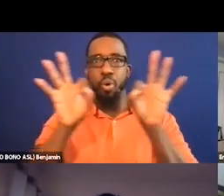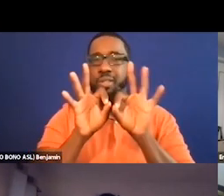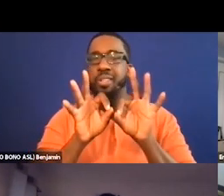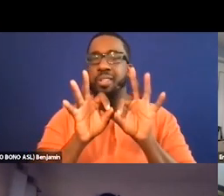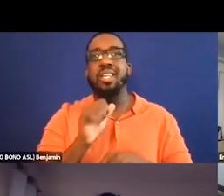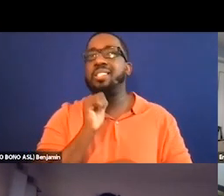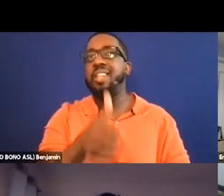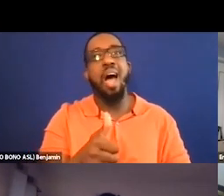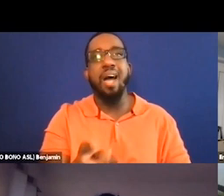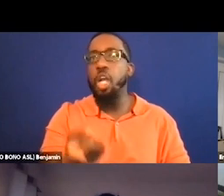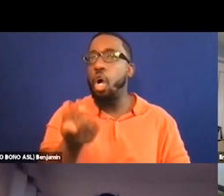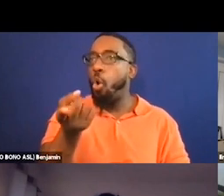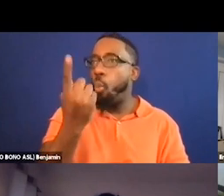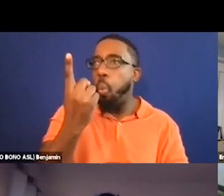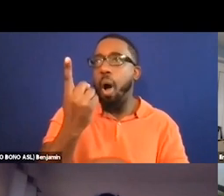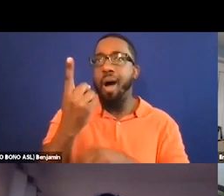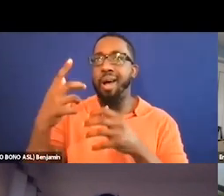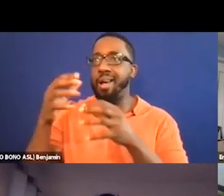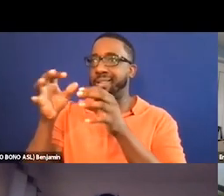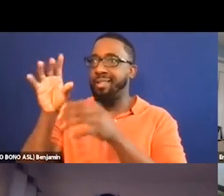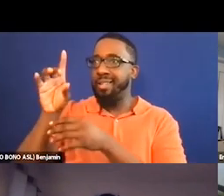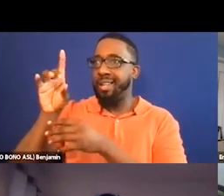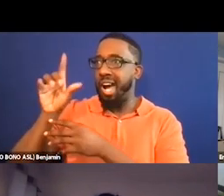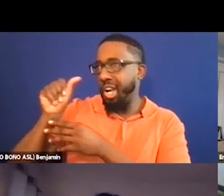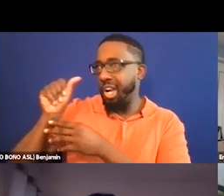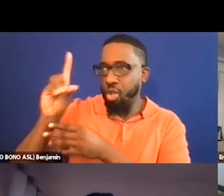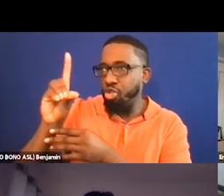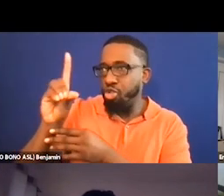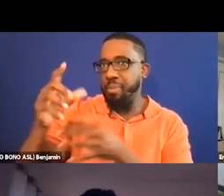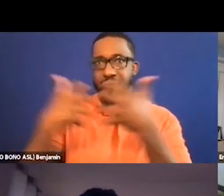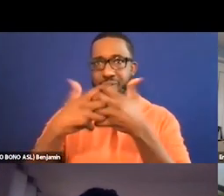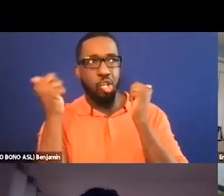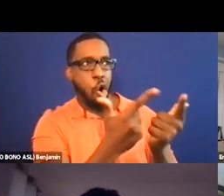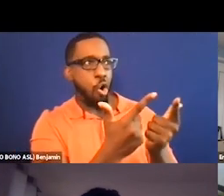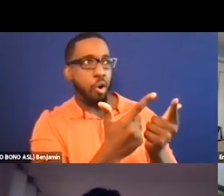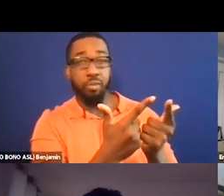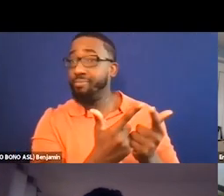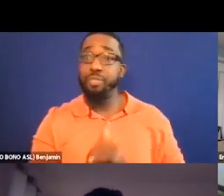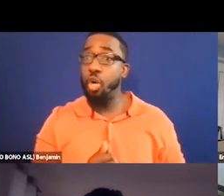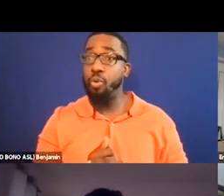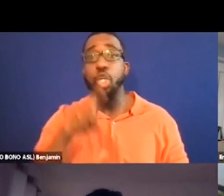You have to look at each and every film and think about what's going to be the best route here. Is it a really good preshow.